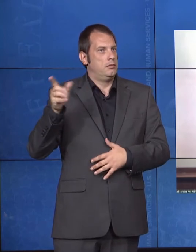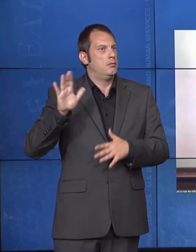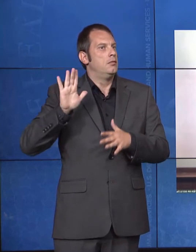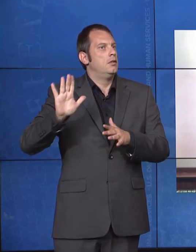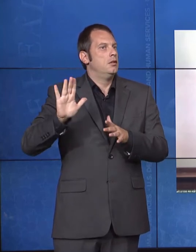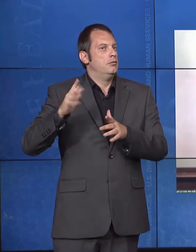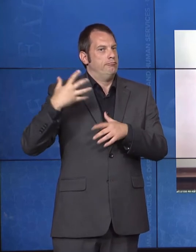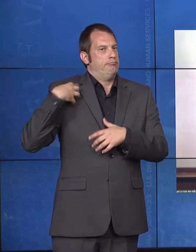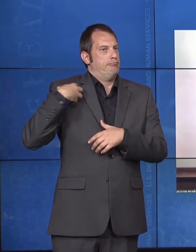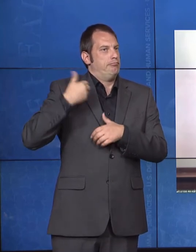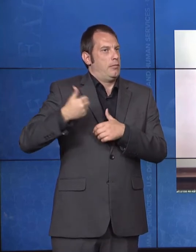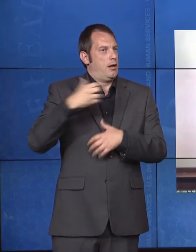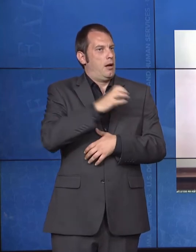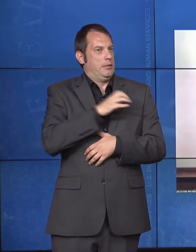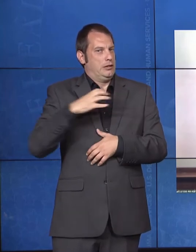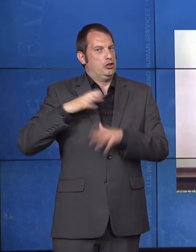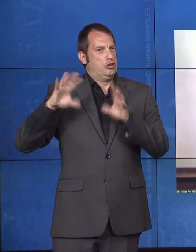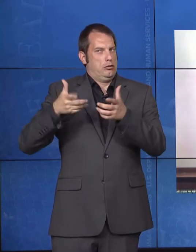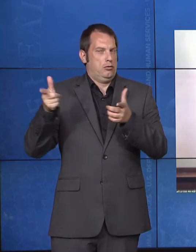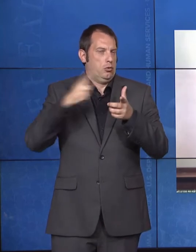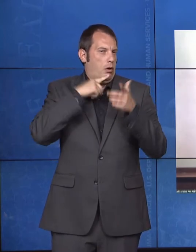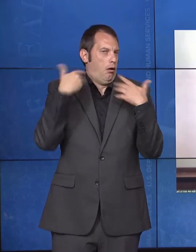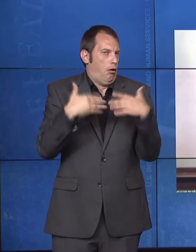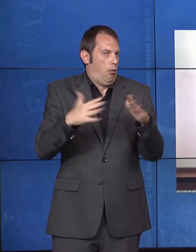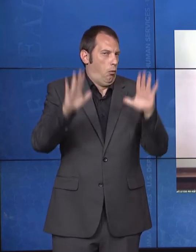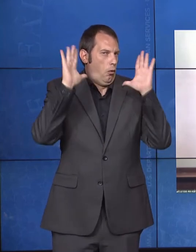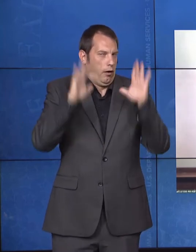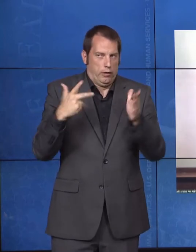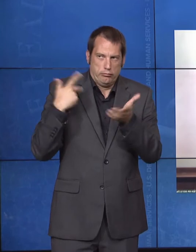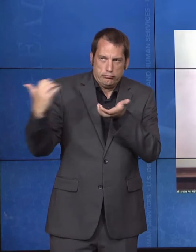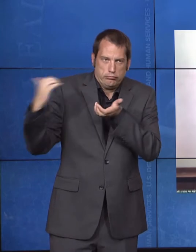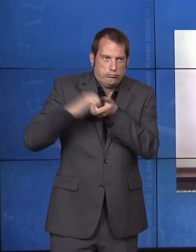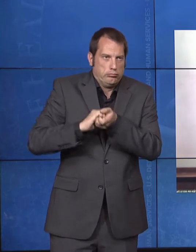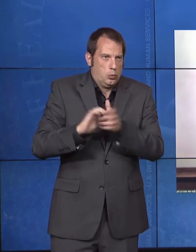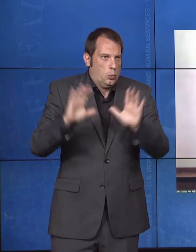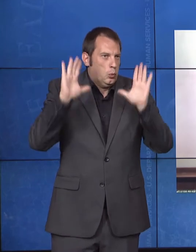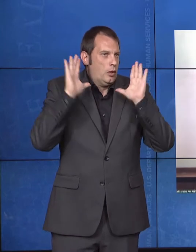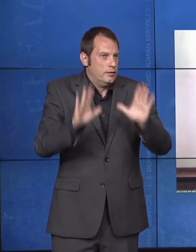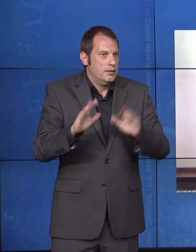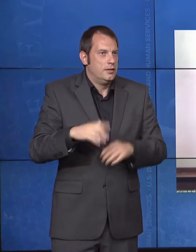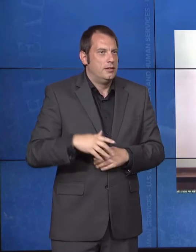to work with. And hello, everyone, and thank you for inviting me to join this celebration